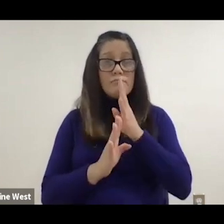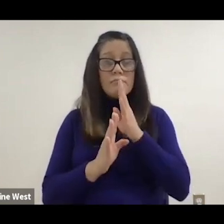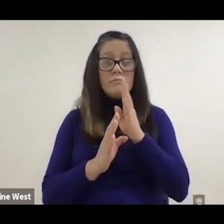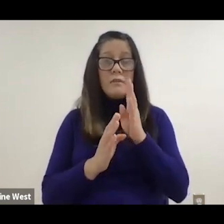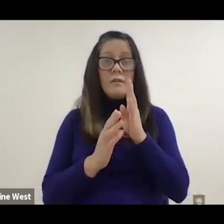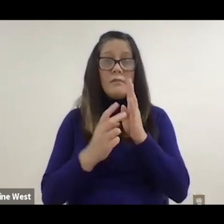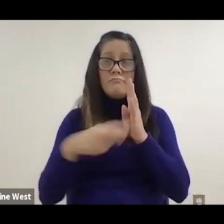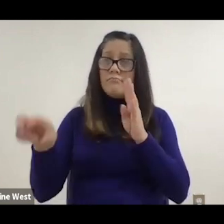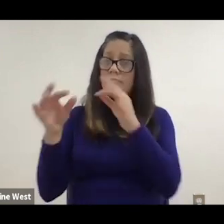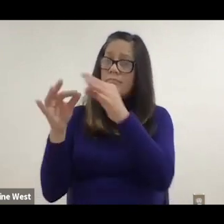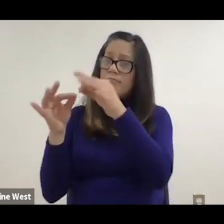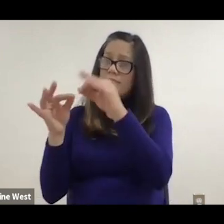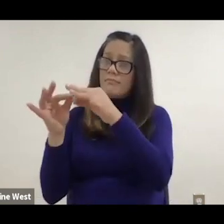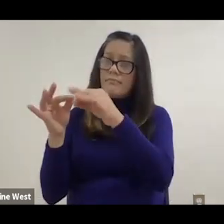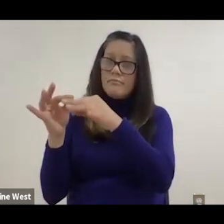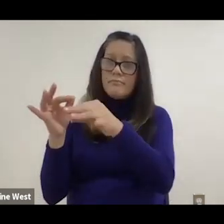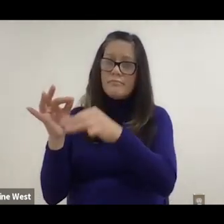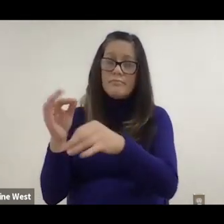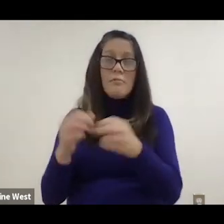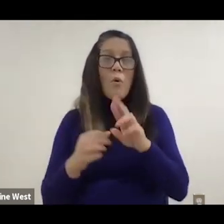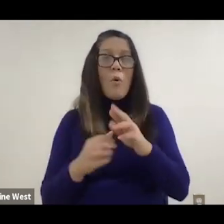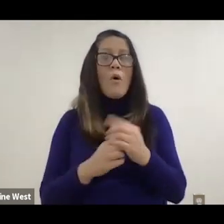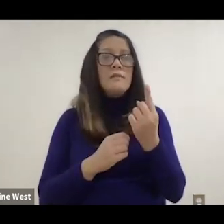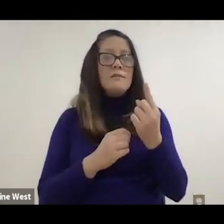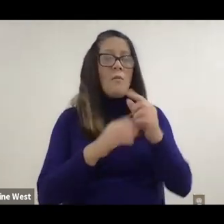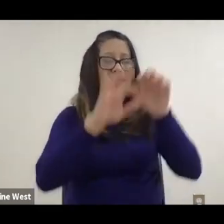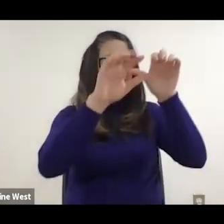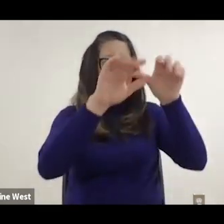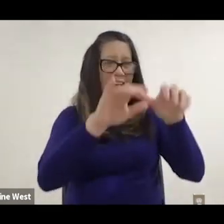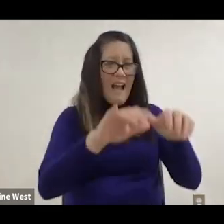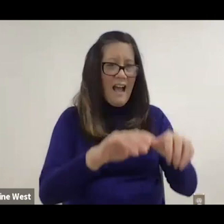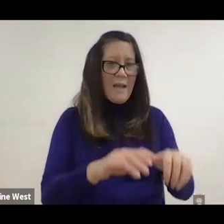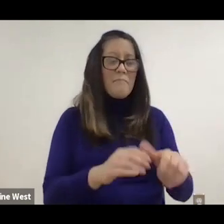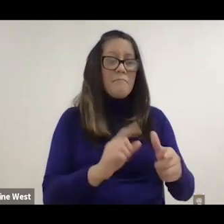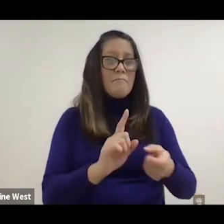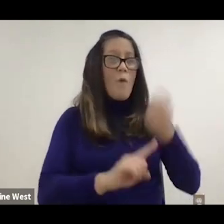Or text to voice. is one that many people are familiar with.